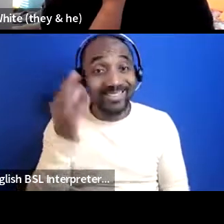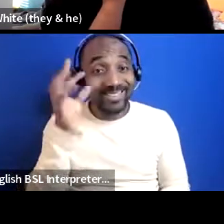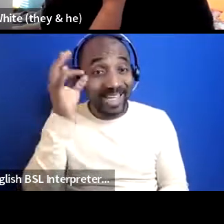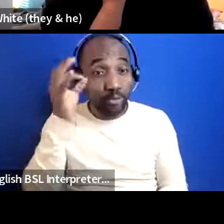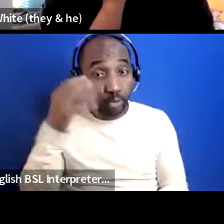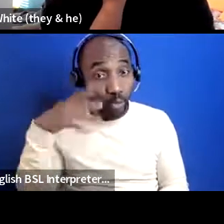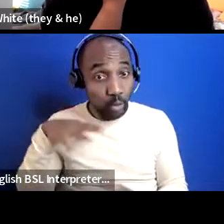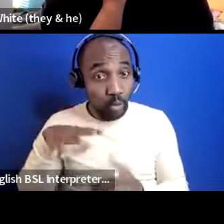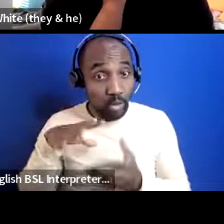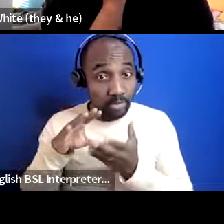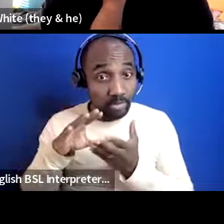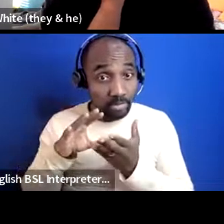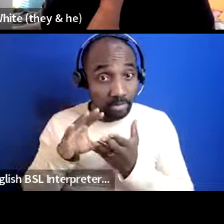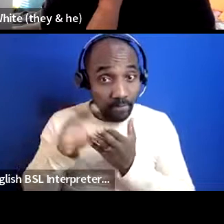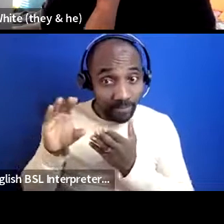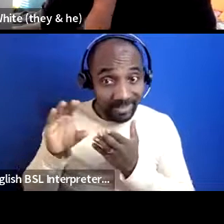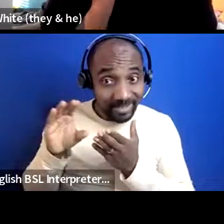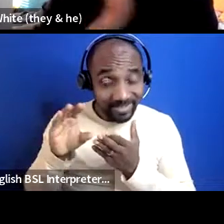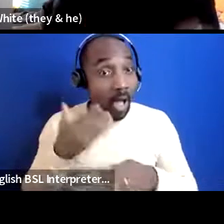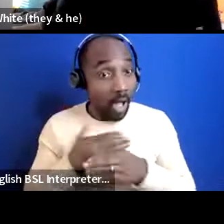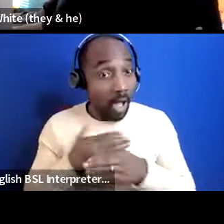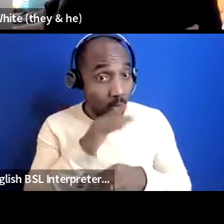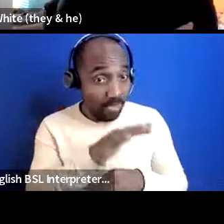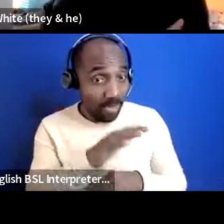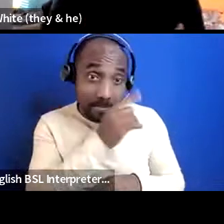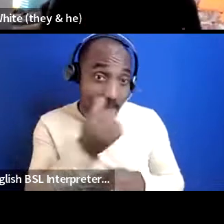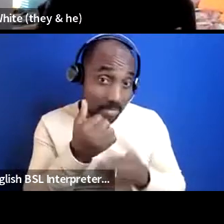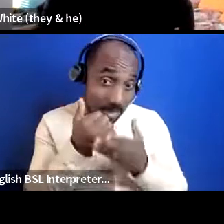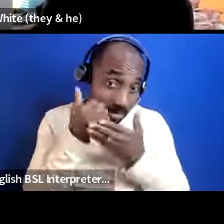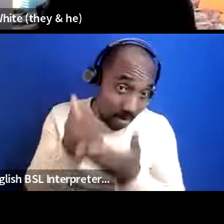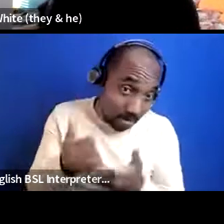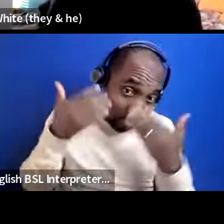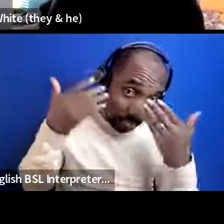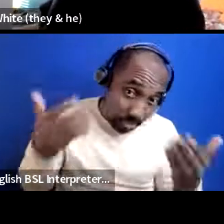and i work there and i might be able to help you somewhat or you could even find Akiko and